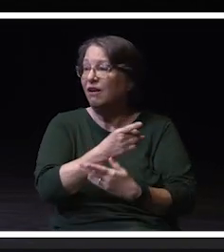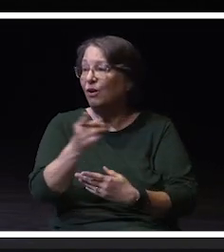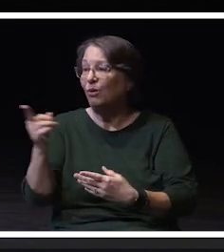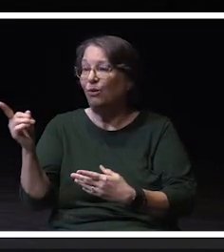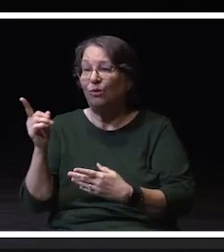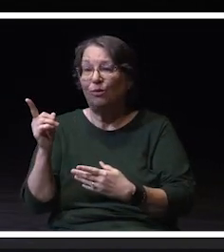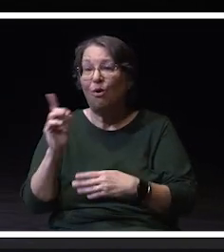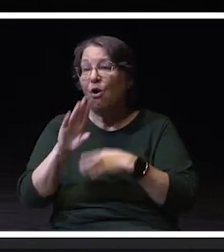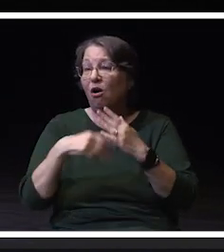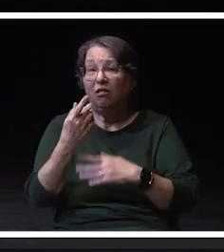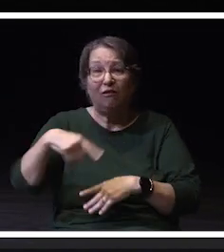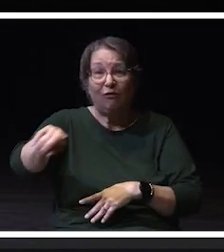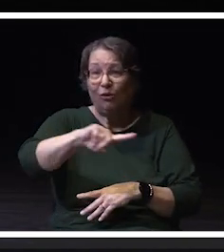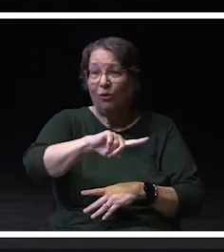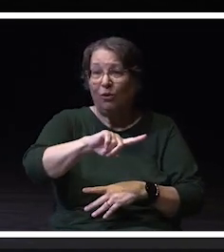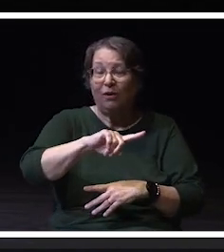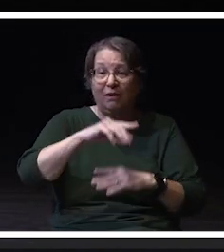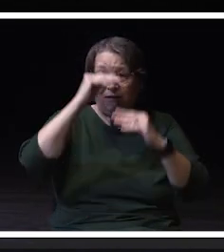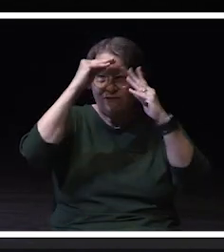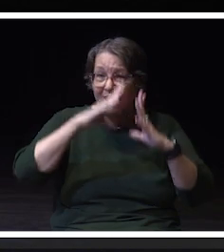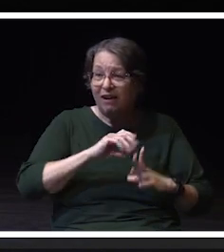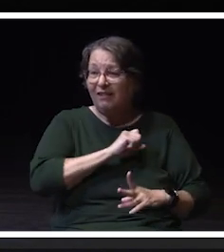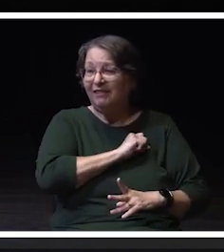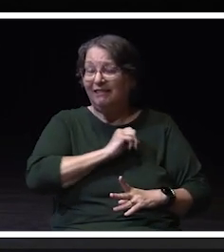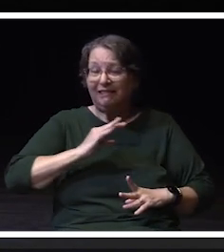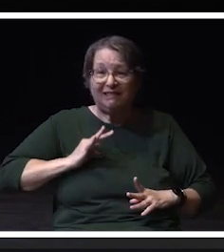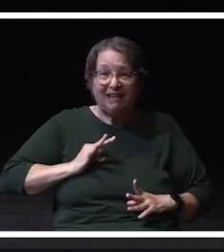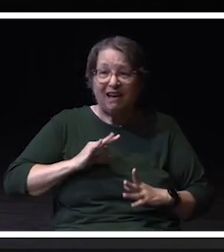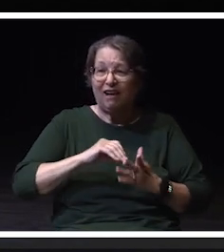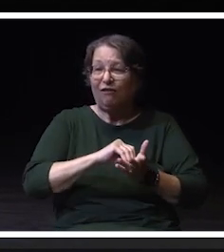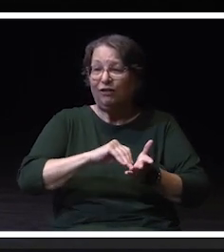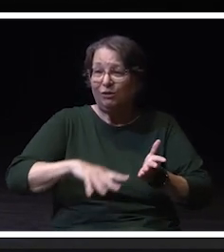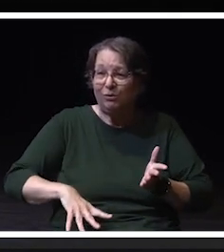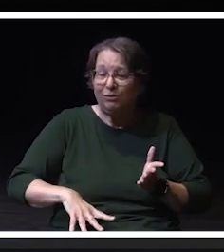Our dedicated faculty, staff, and students who work hard